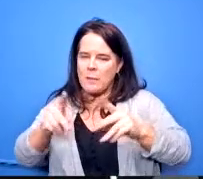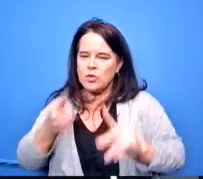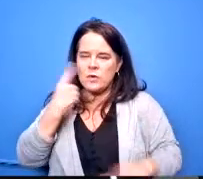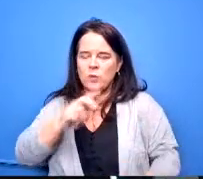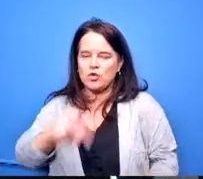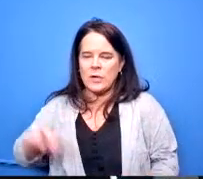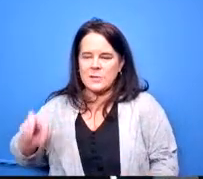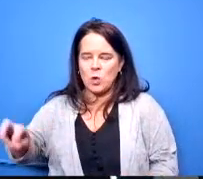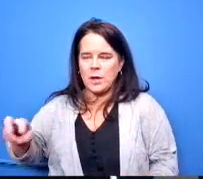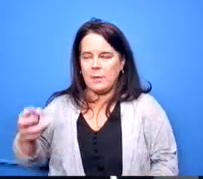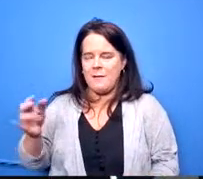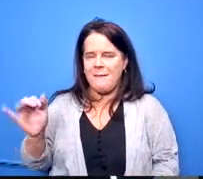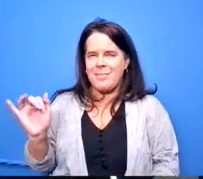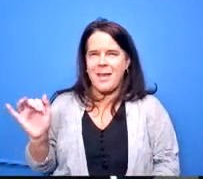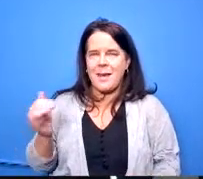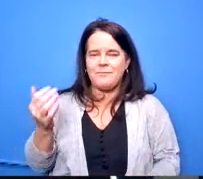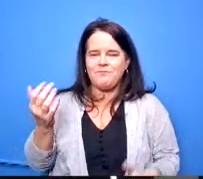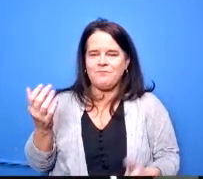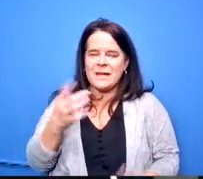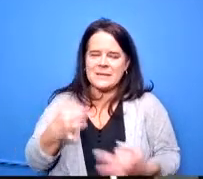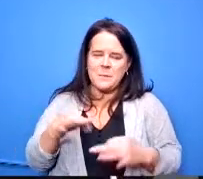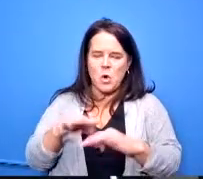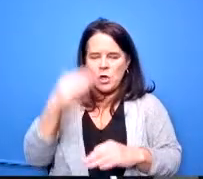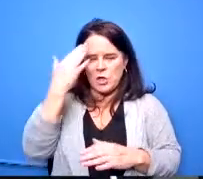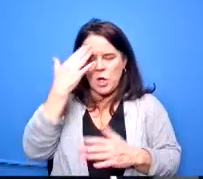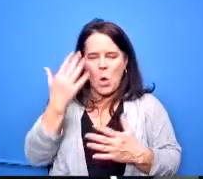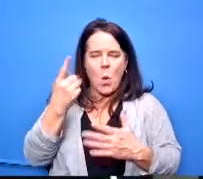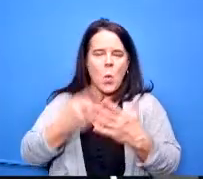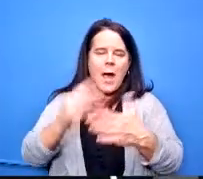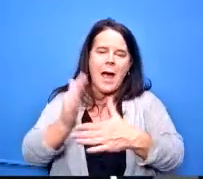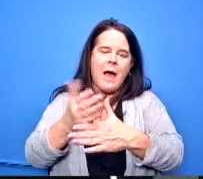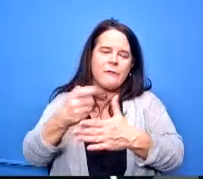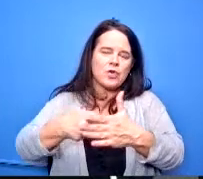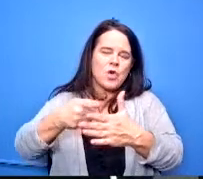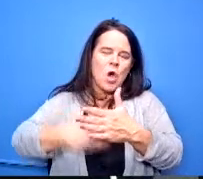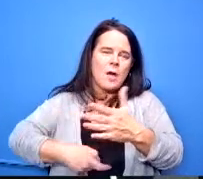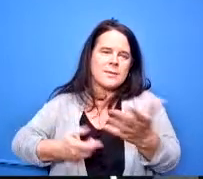is to transport a student a year and then maybe we can start to implement some of those other